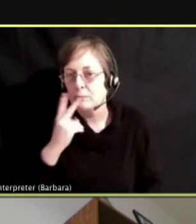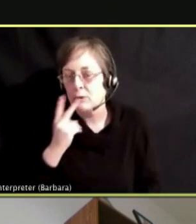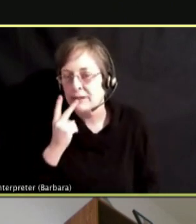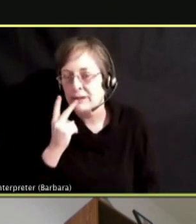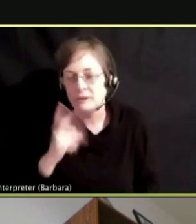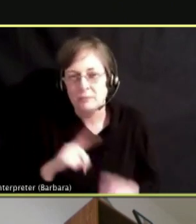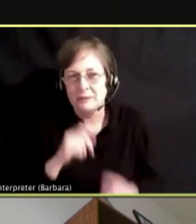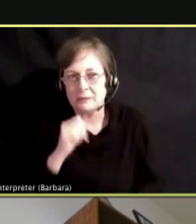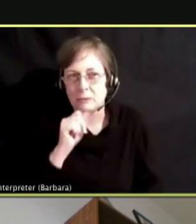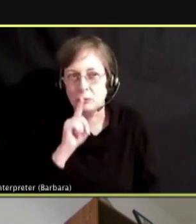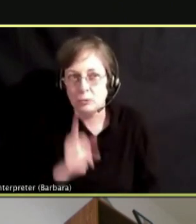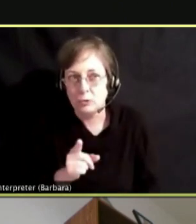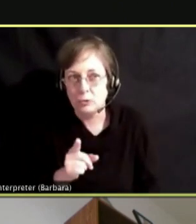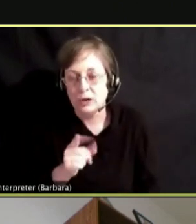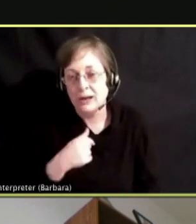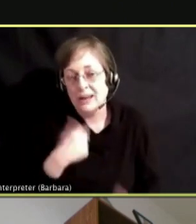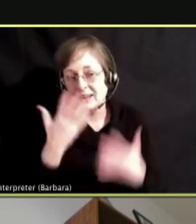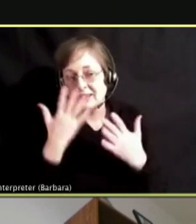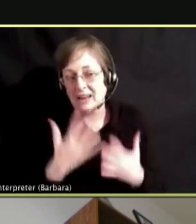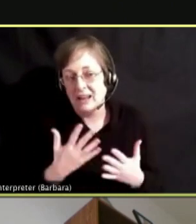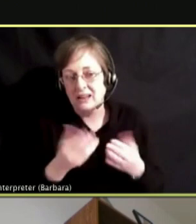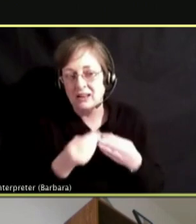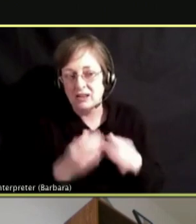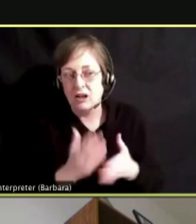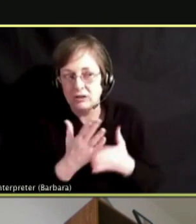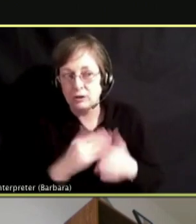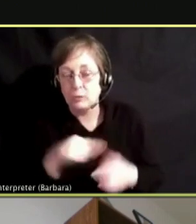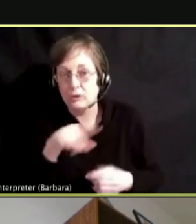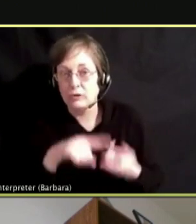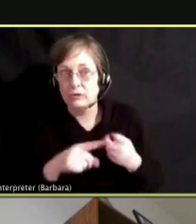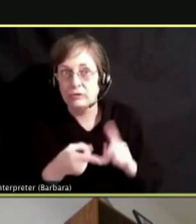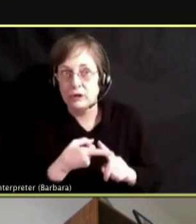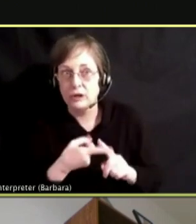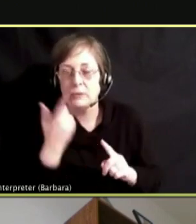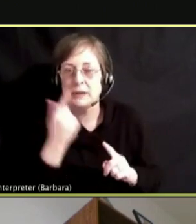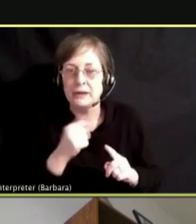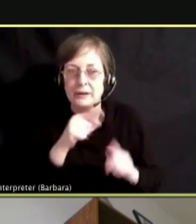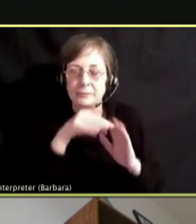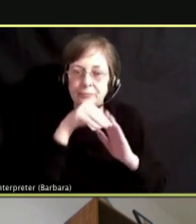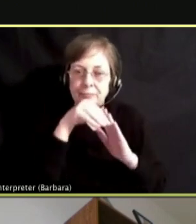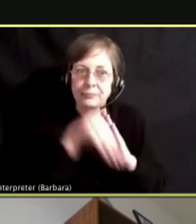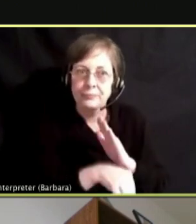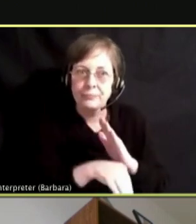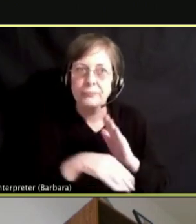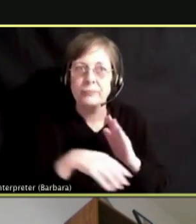AND I SADLY LOST FROM OF THOSE FRIENDS BECAUSE IT PROGRESSED INTO DRINKING AND ALCOHOL AND